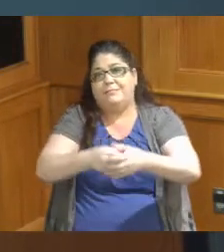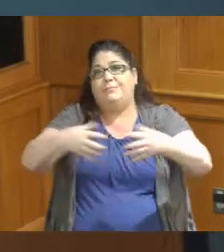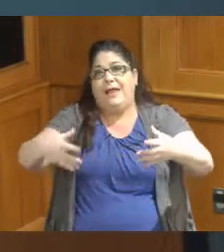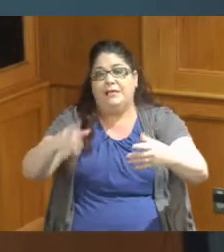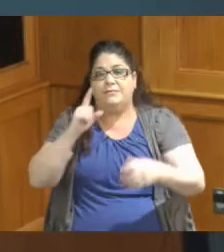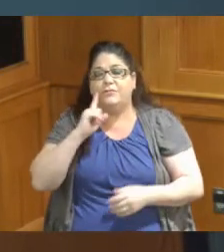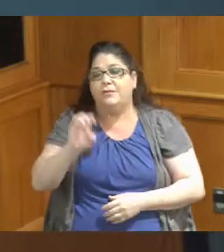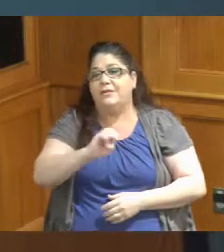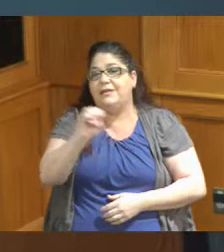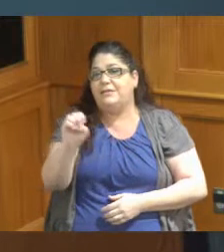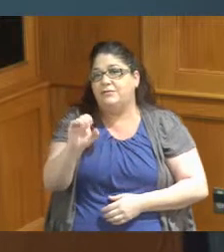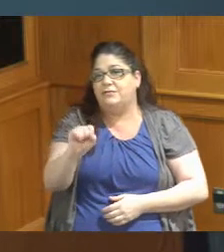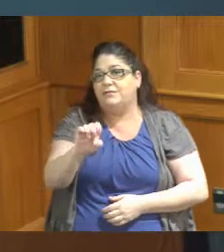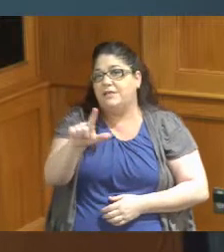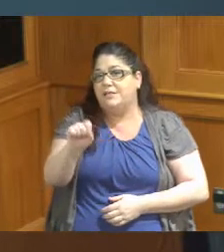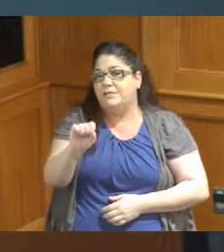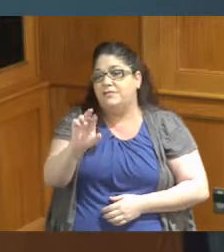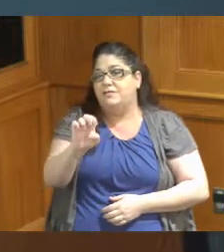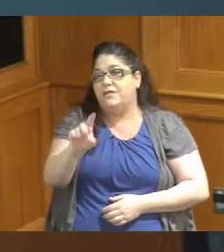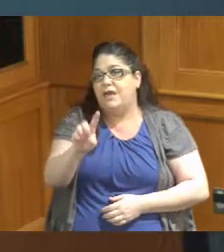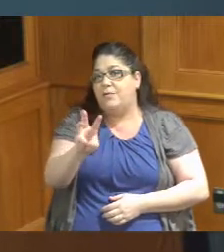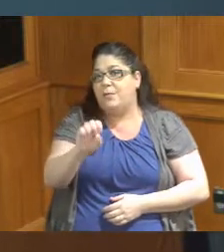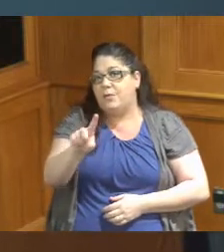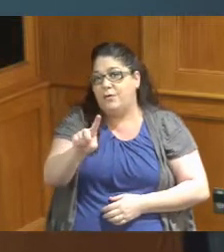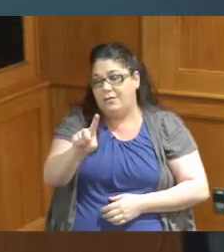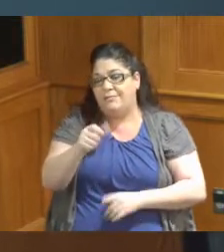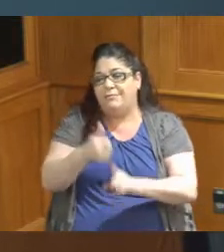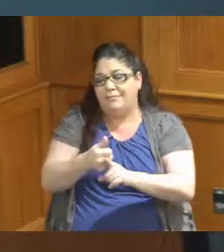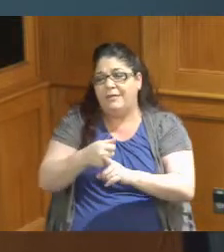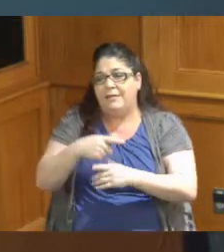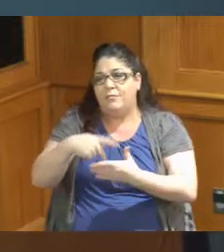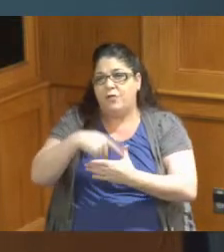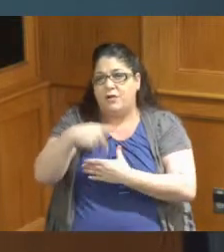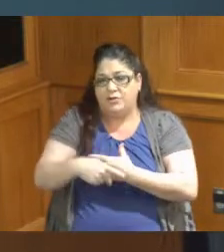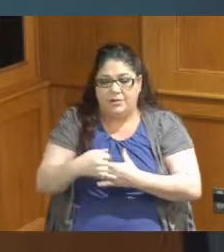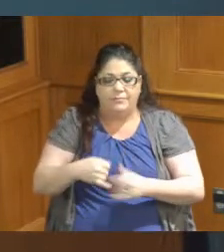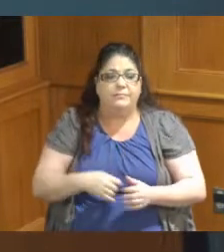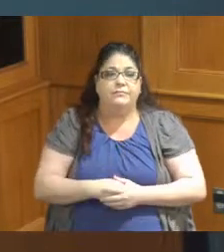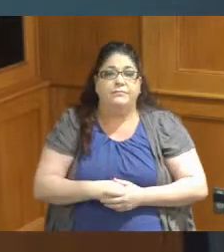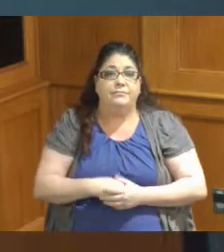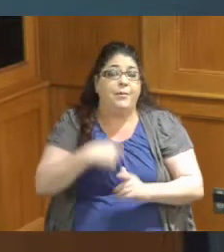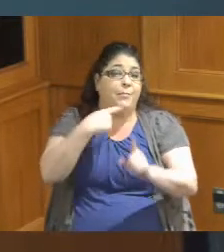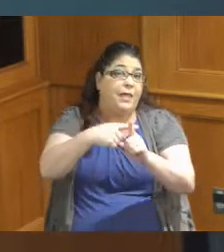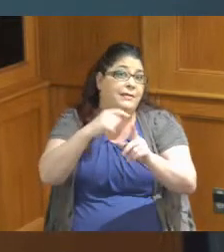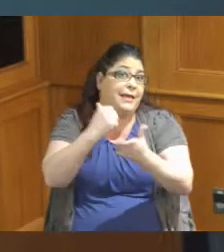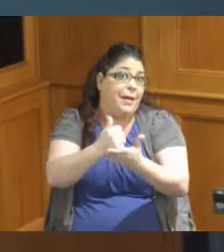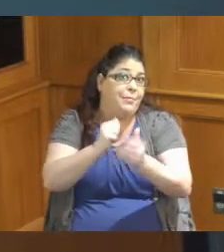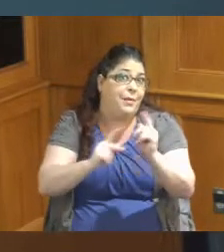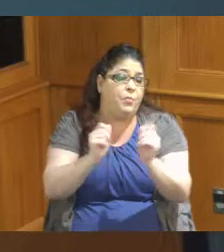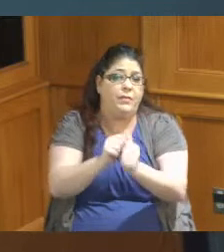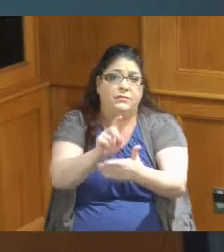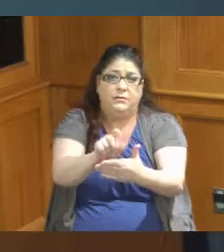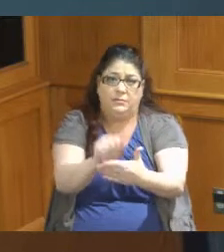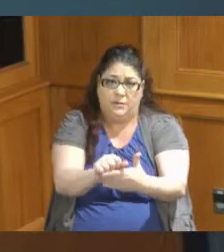Seals Redwood project and then lastly they also help people with disabilities I remember a young